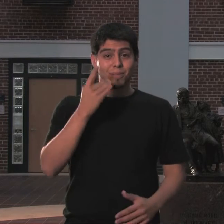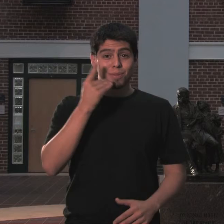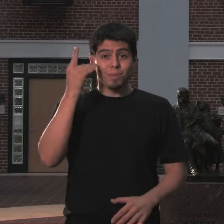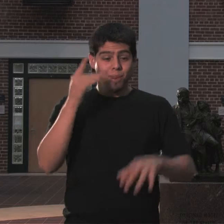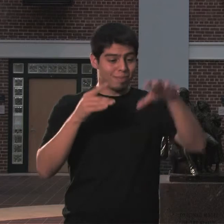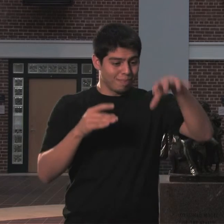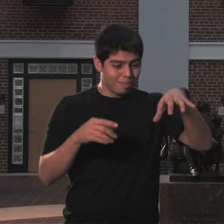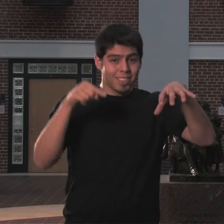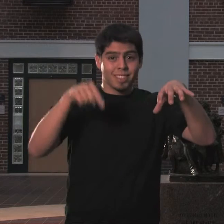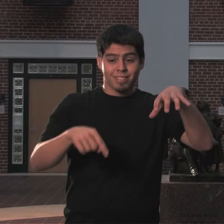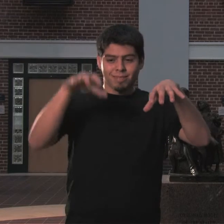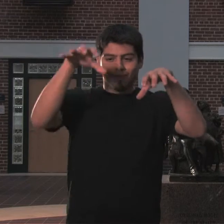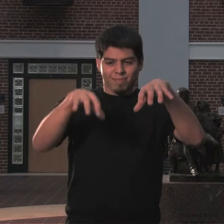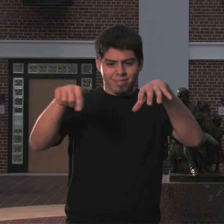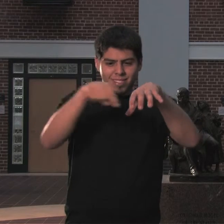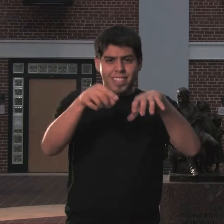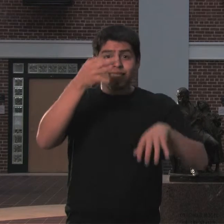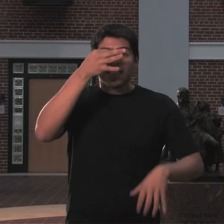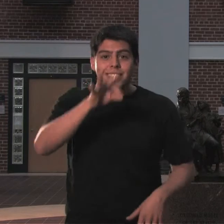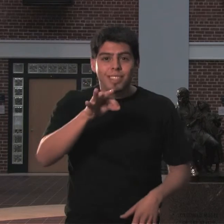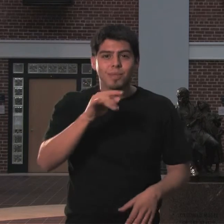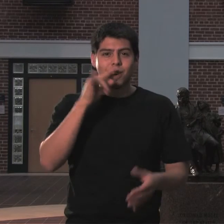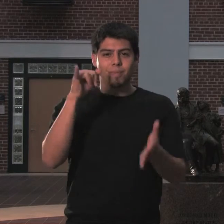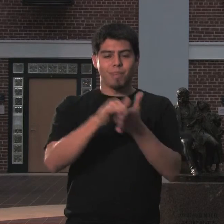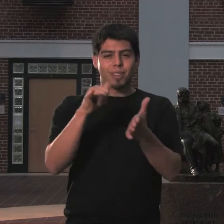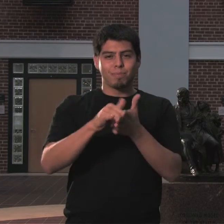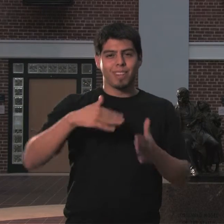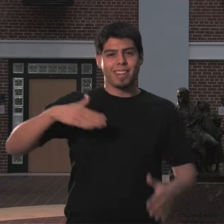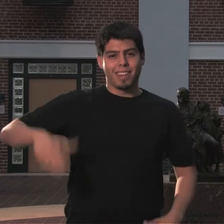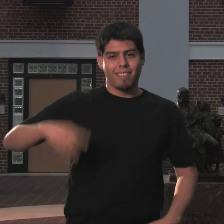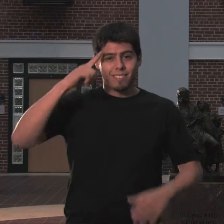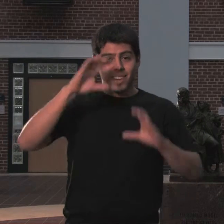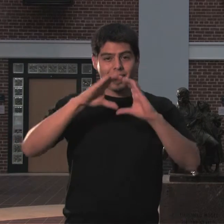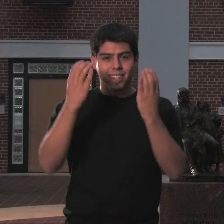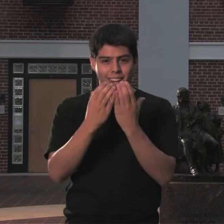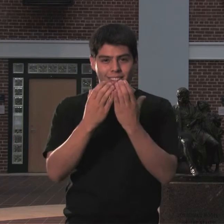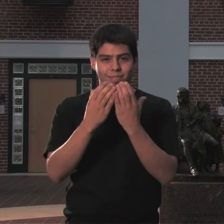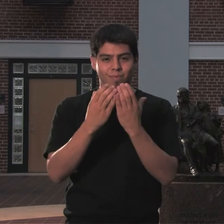because it's right next to the dorms. I'm rarely late for class.